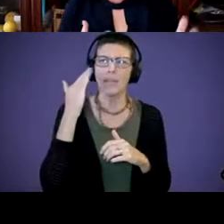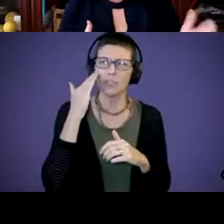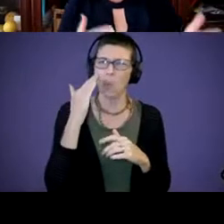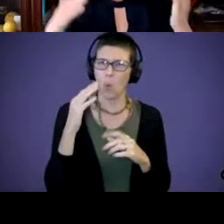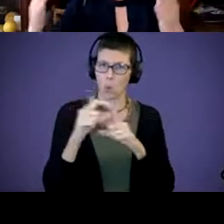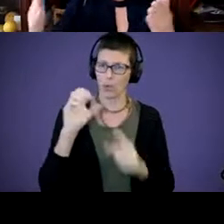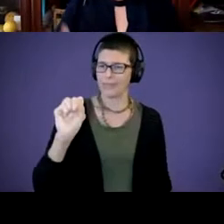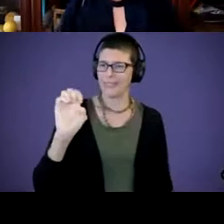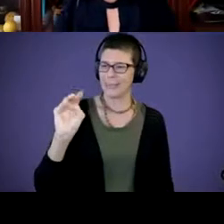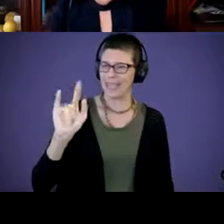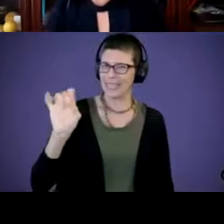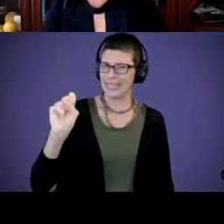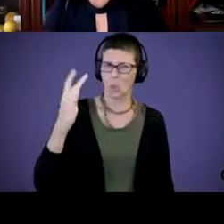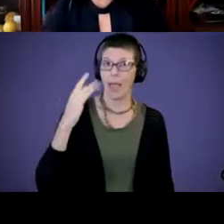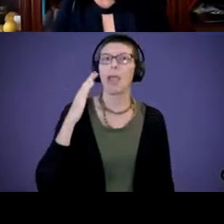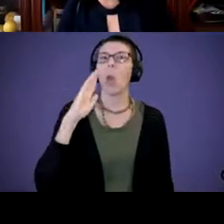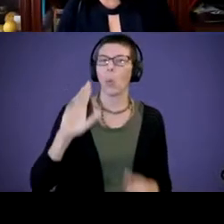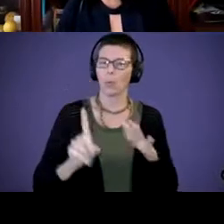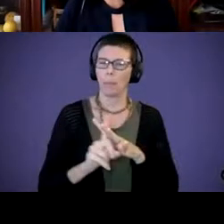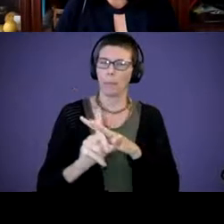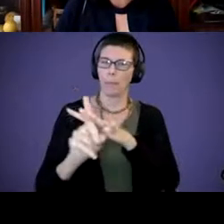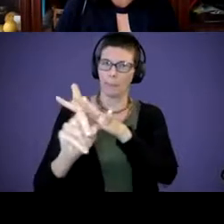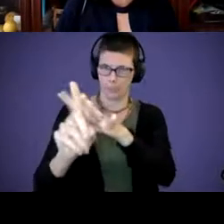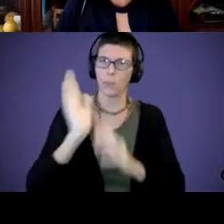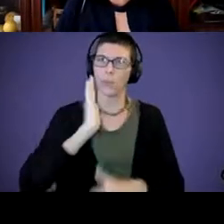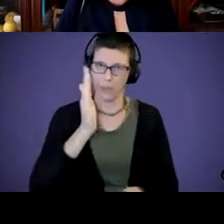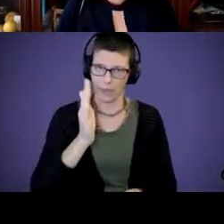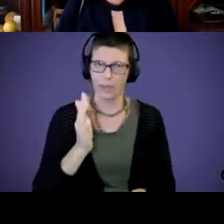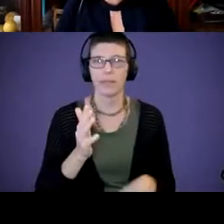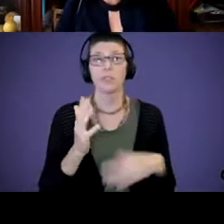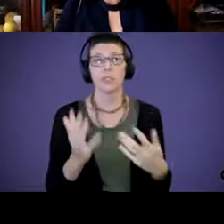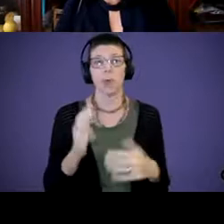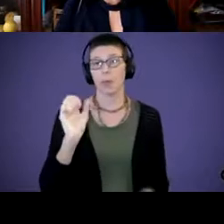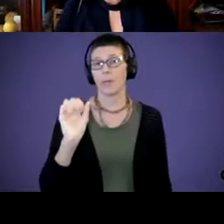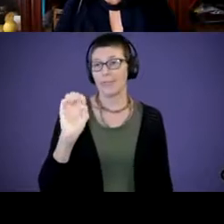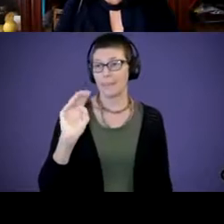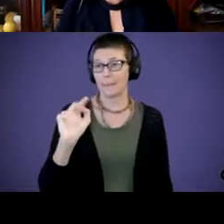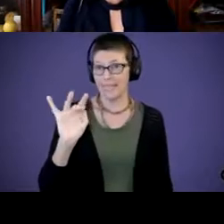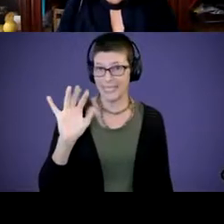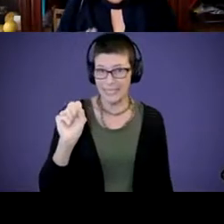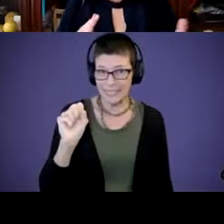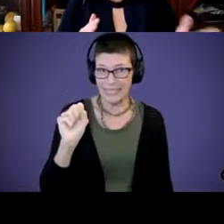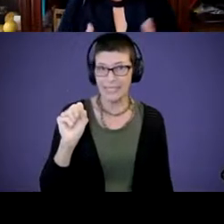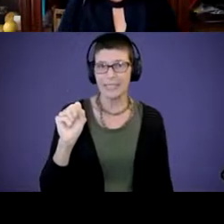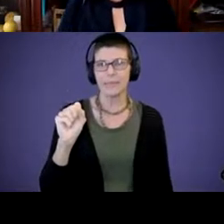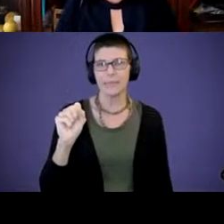going to continue to pop up in our lives. So semantics. This comes right after